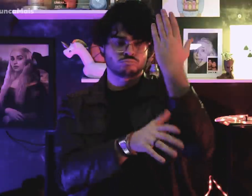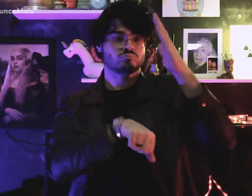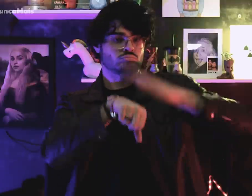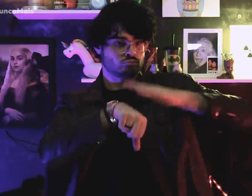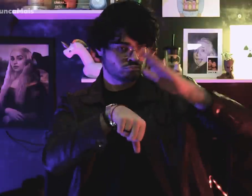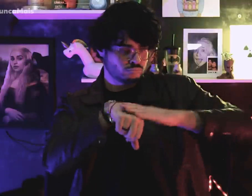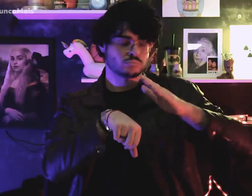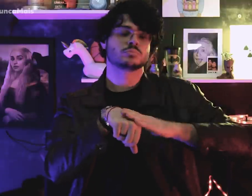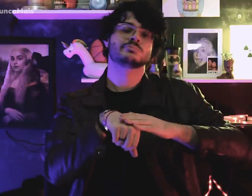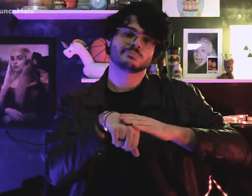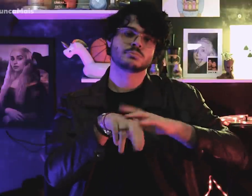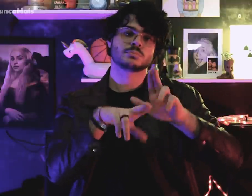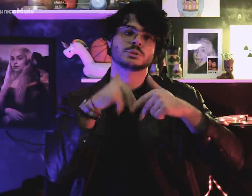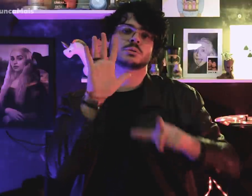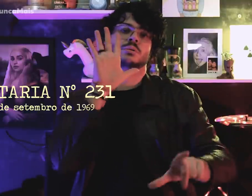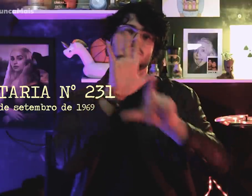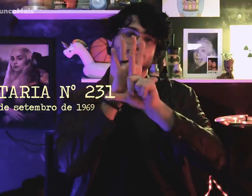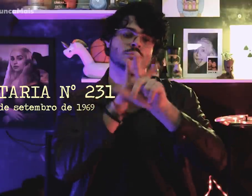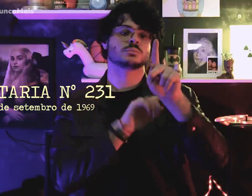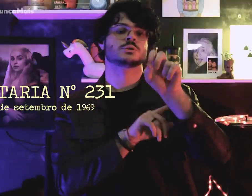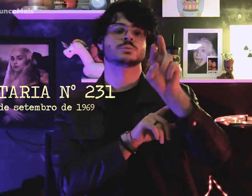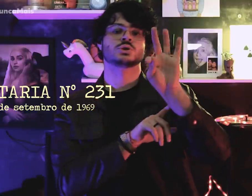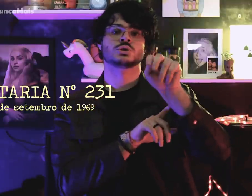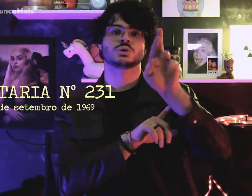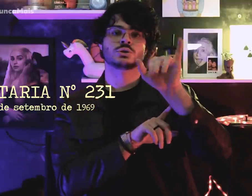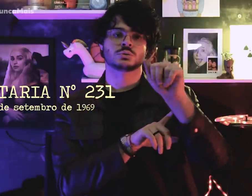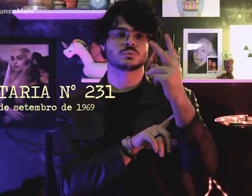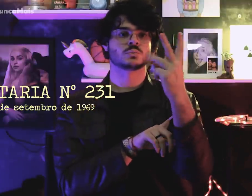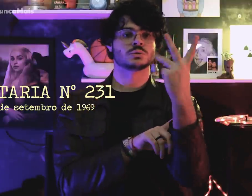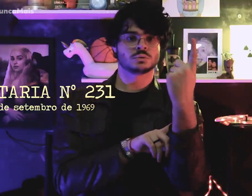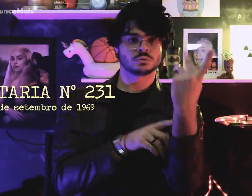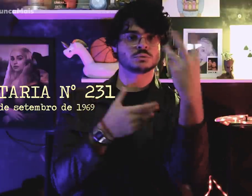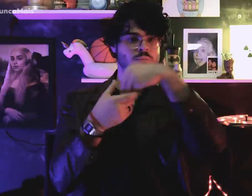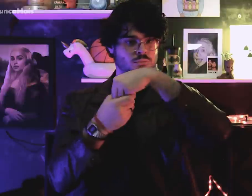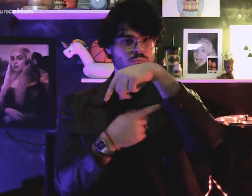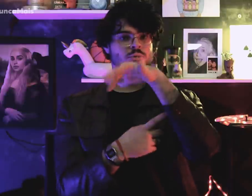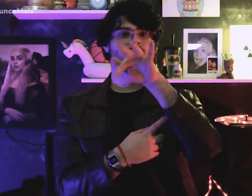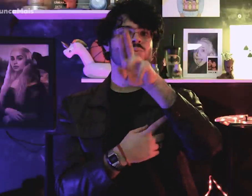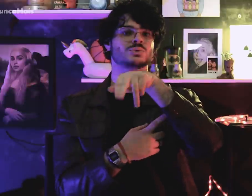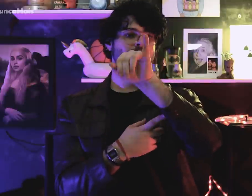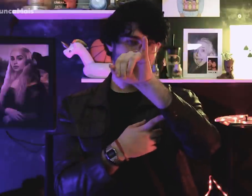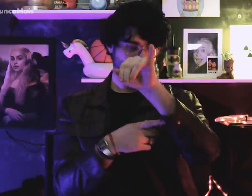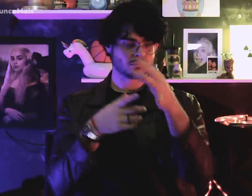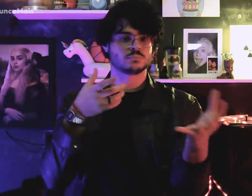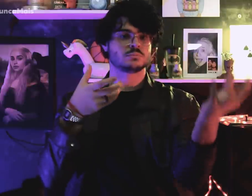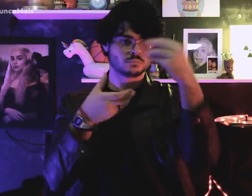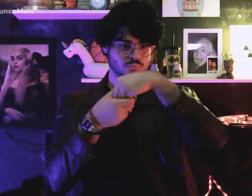by the military through the Ordinance 231 of FUNAI.